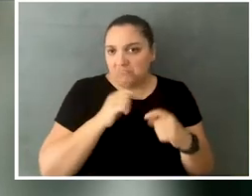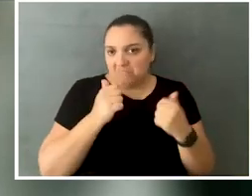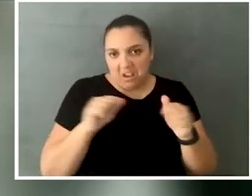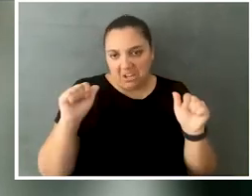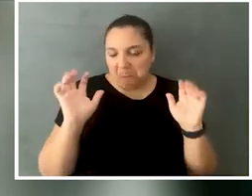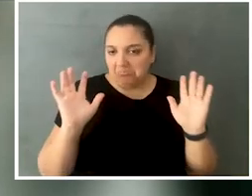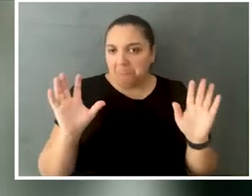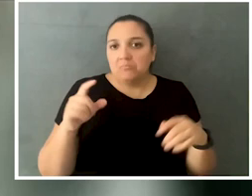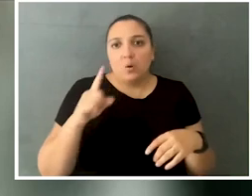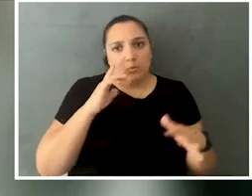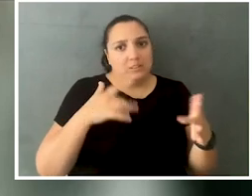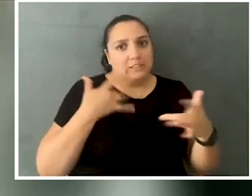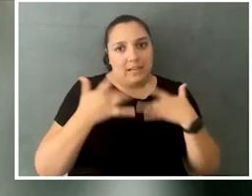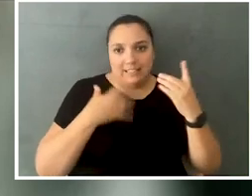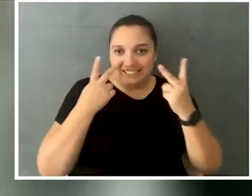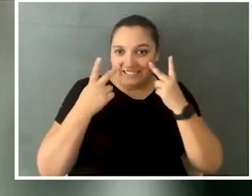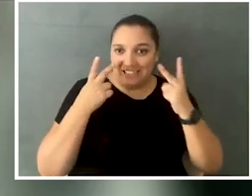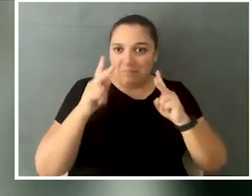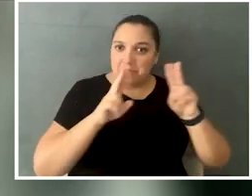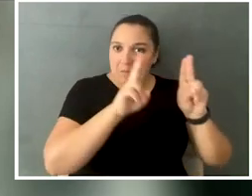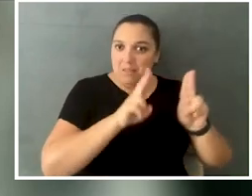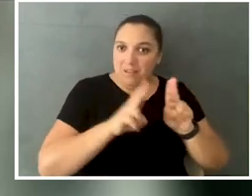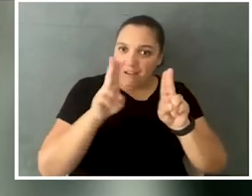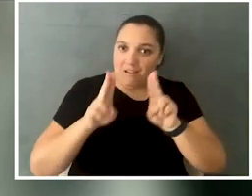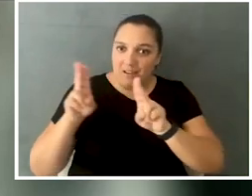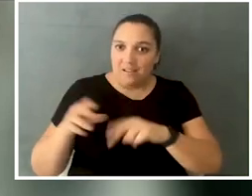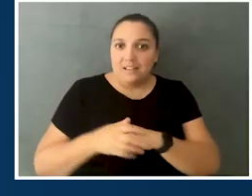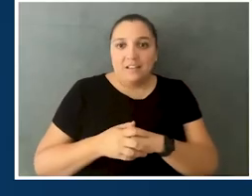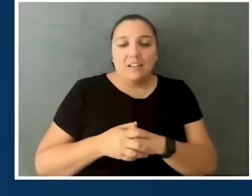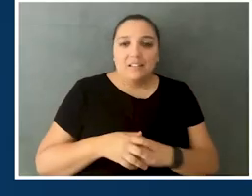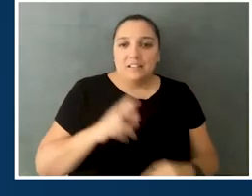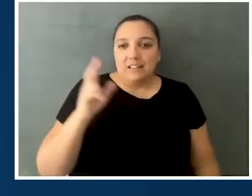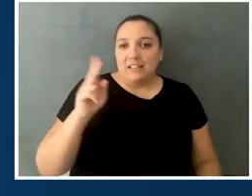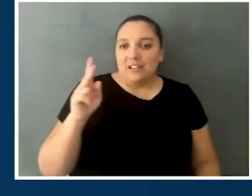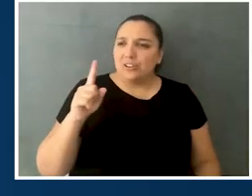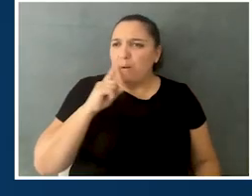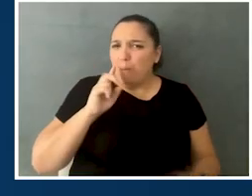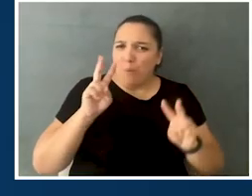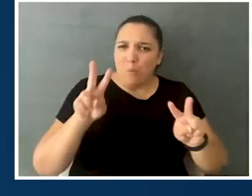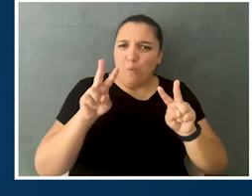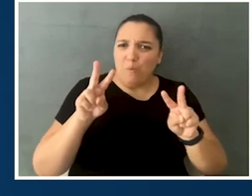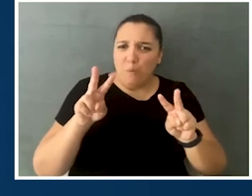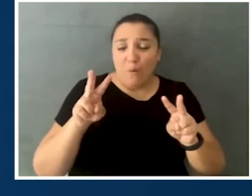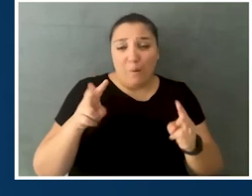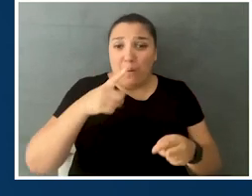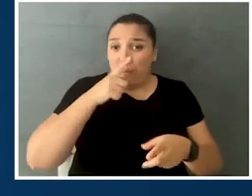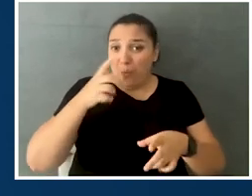and, yeah, we're really excited to be seeing all of these applicants. I can't wait to see, well, first of all,